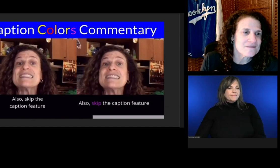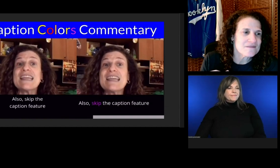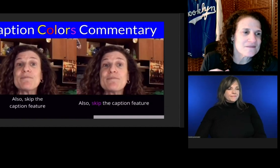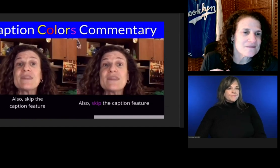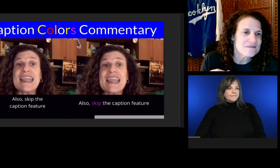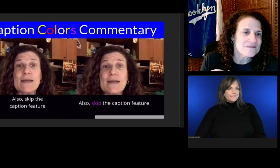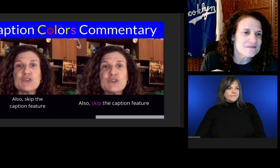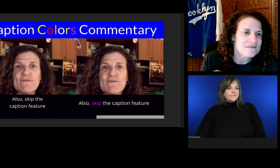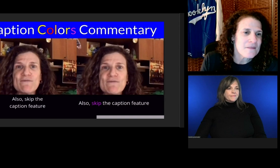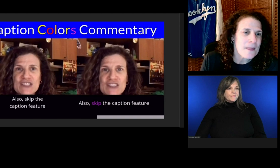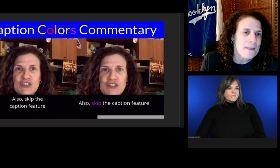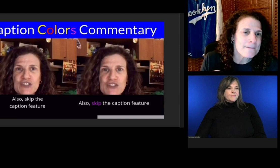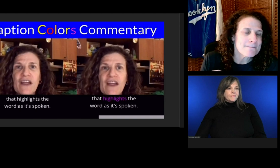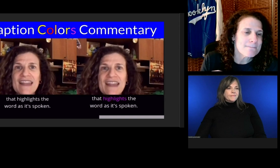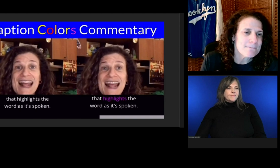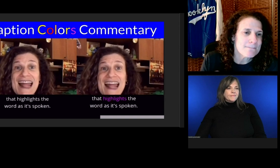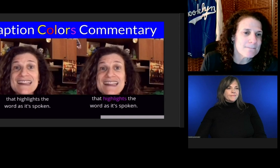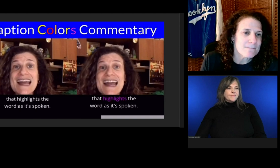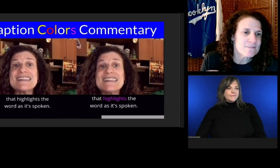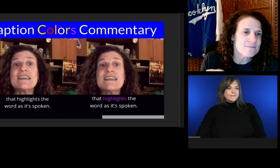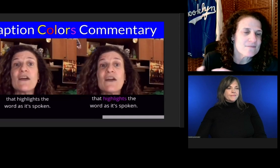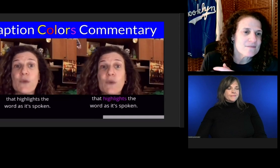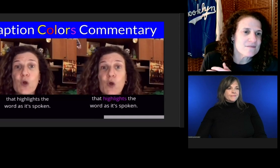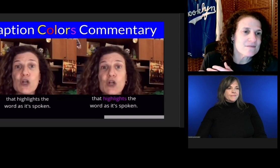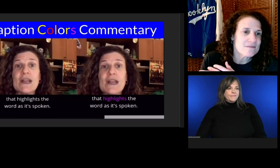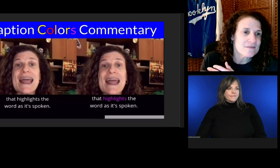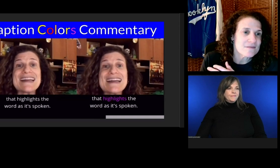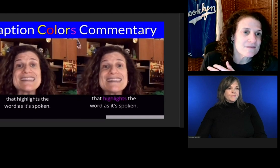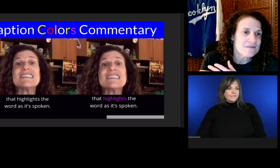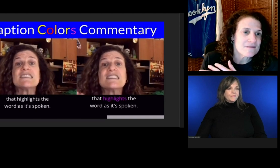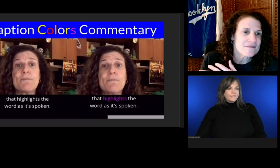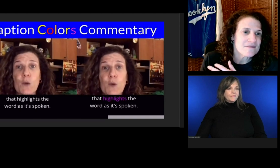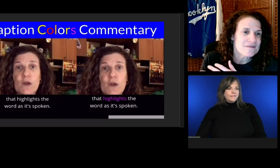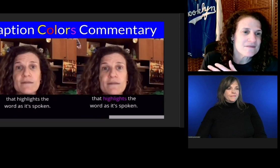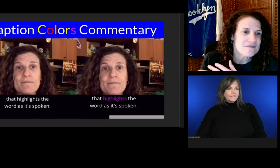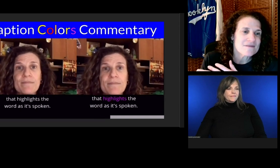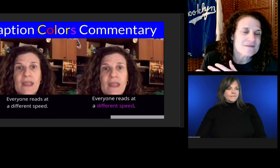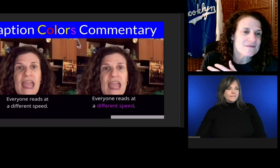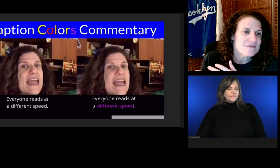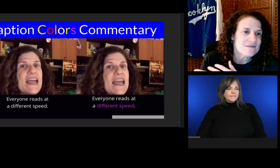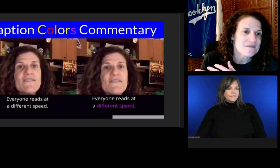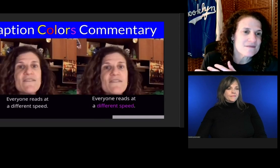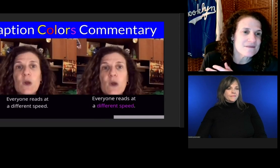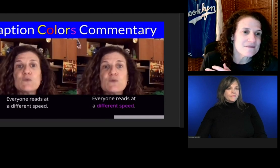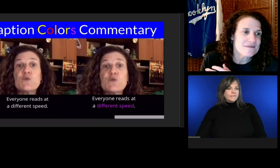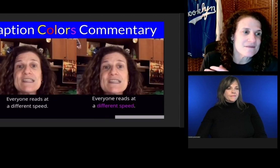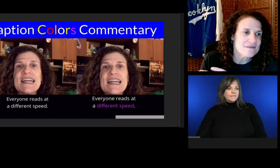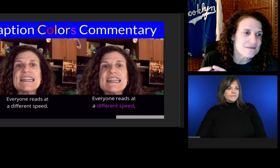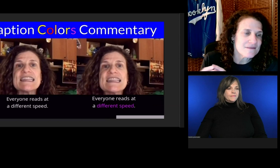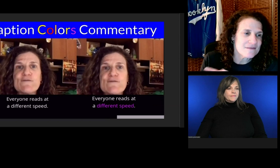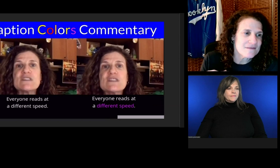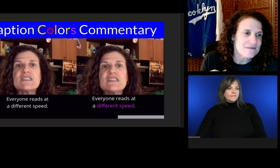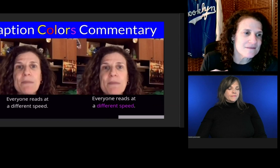Also, skip the caption feature that highlights the word as it's spoken. Everyone reads at a different speed.